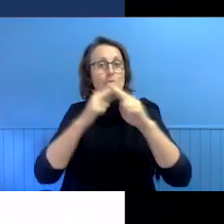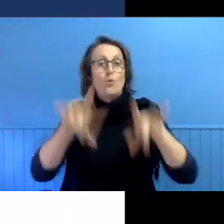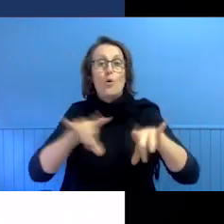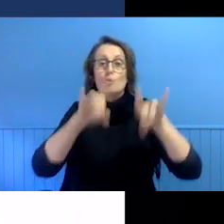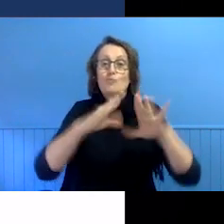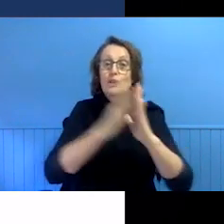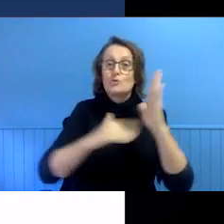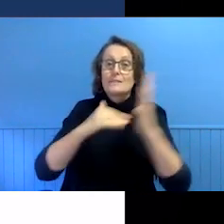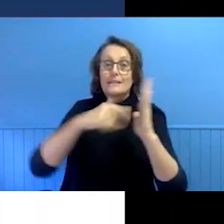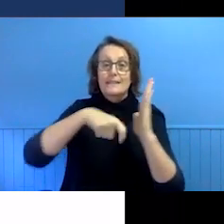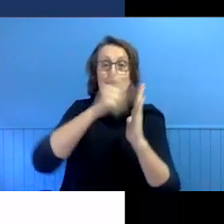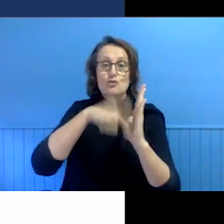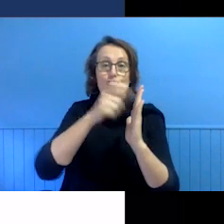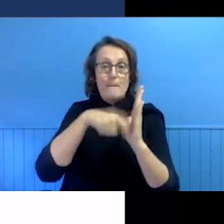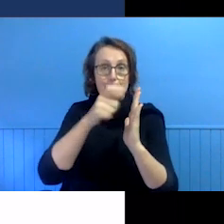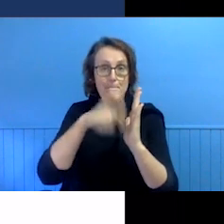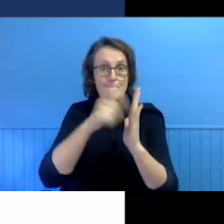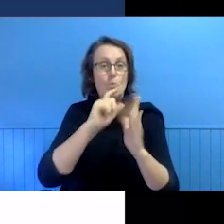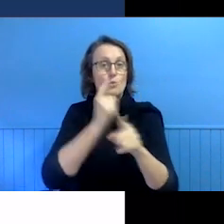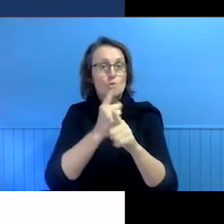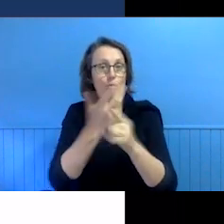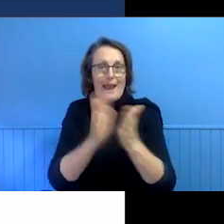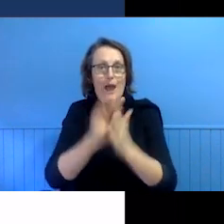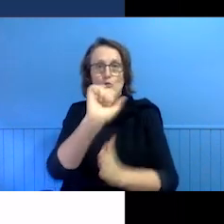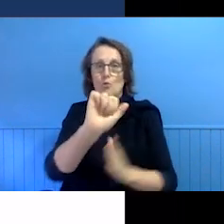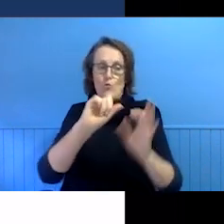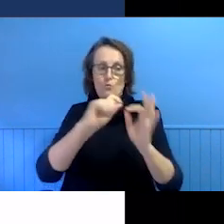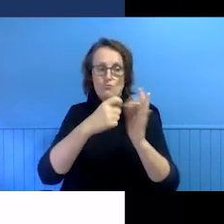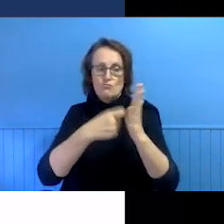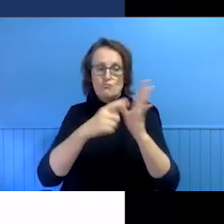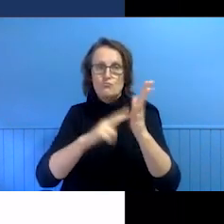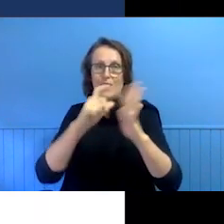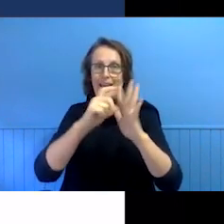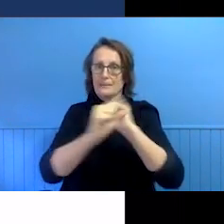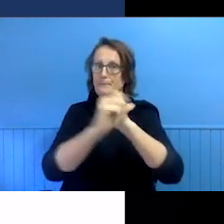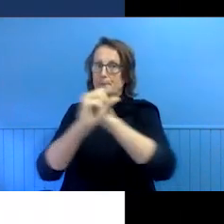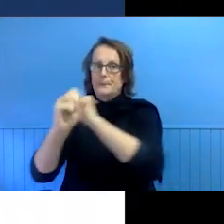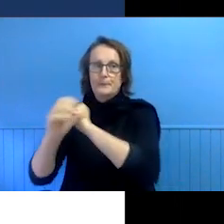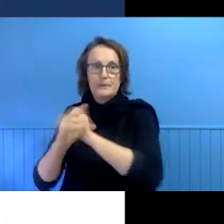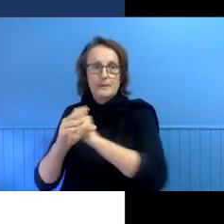He will be talking about how you can build your brand online on groom bomb and then on witness next week we will be